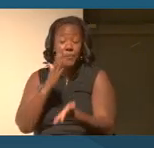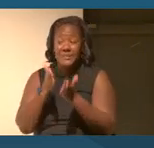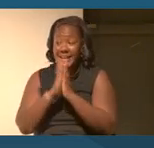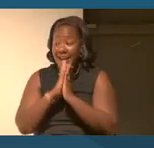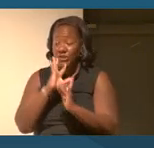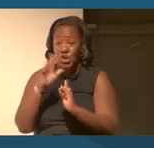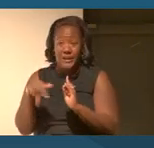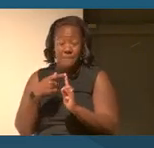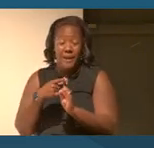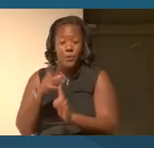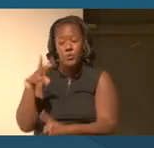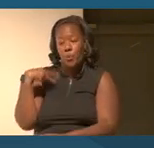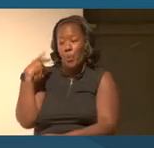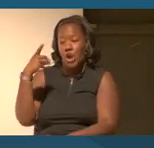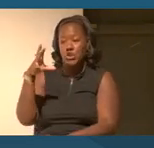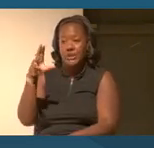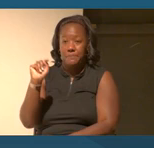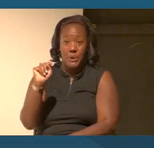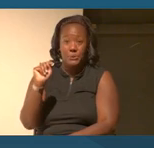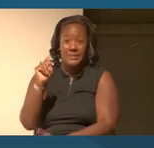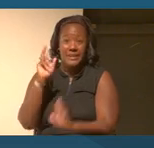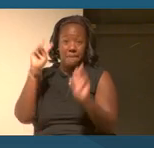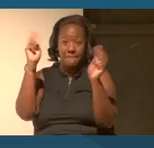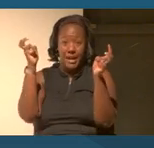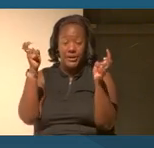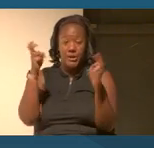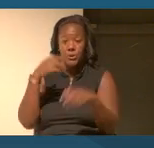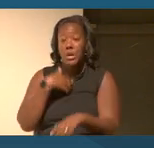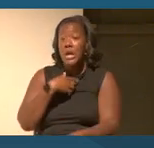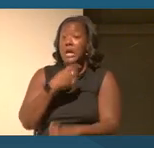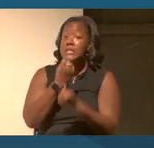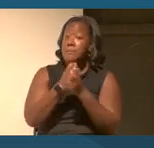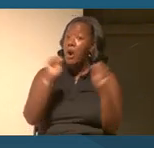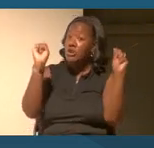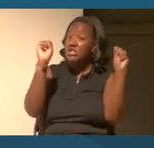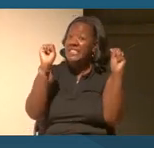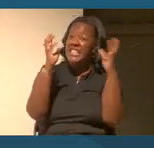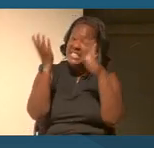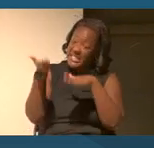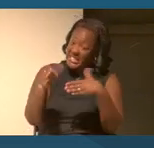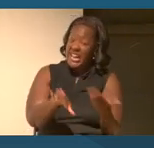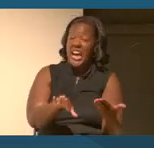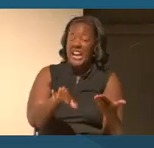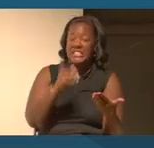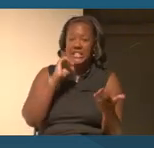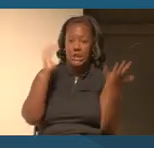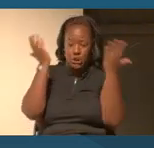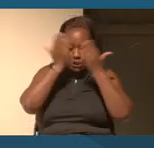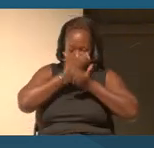which is Democracy dies in darkness, which is very metal, if you ask me.